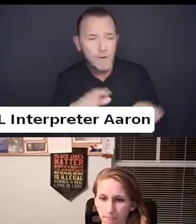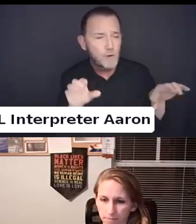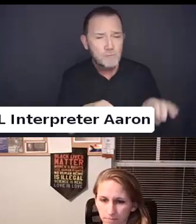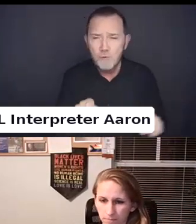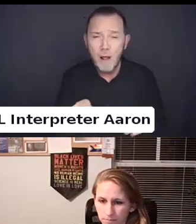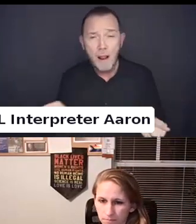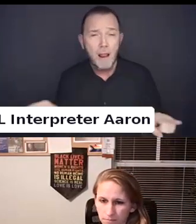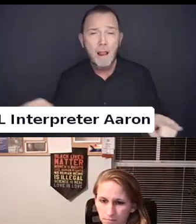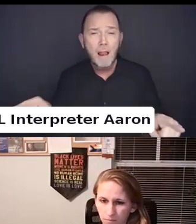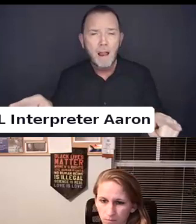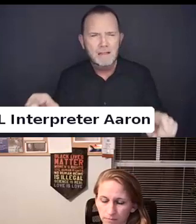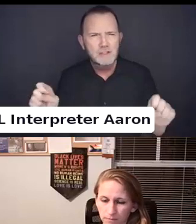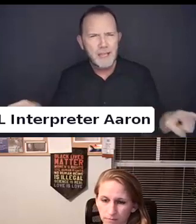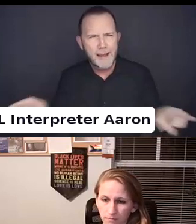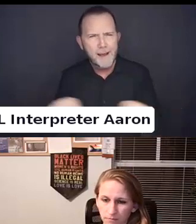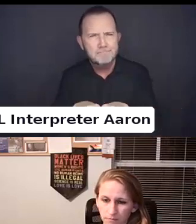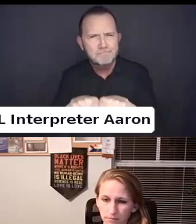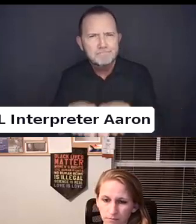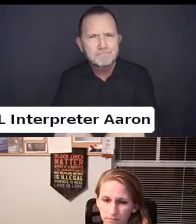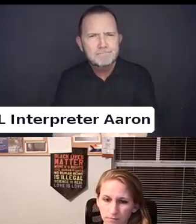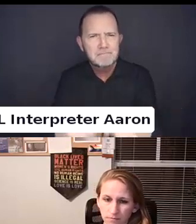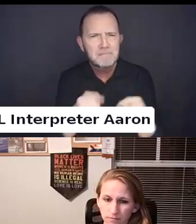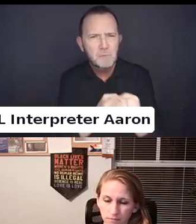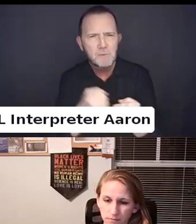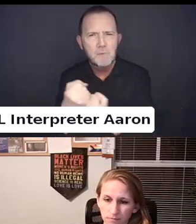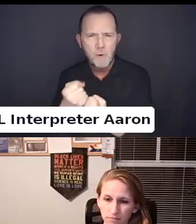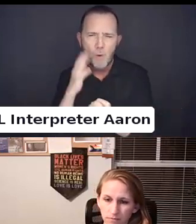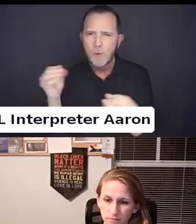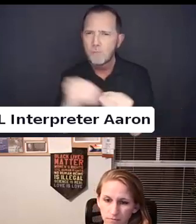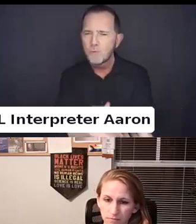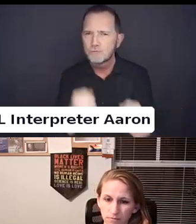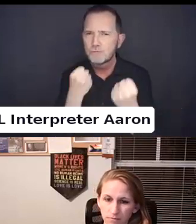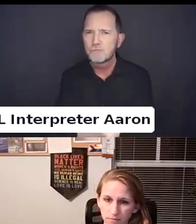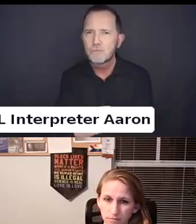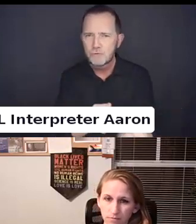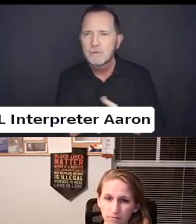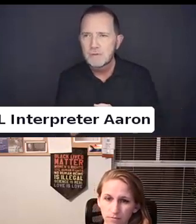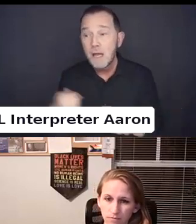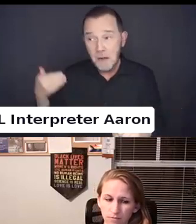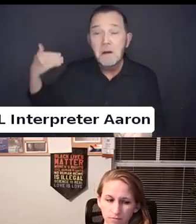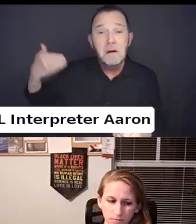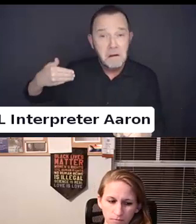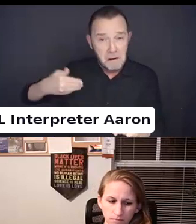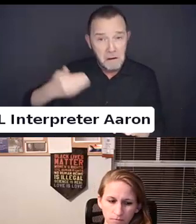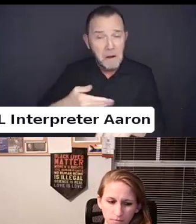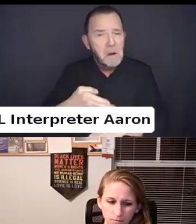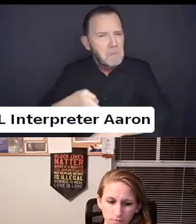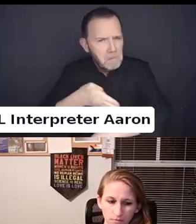The things we have accomplished. The changes that have occurred. We know there is still a lot that needs to change.